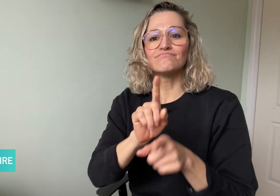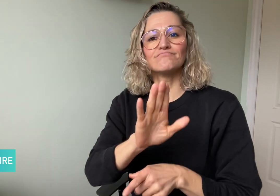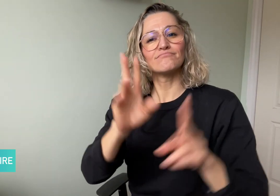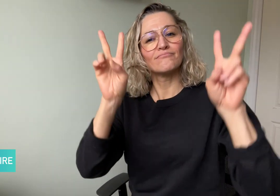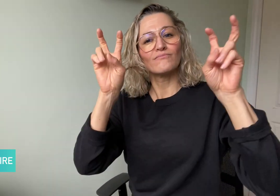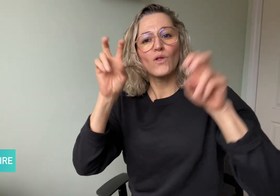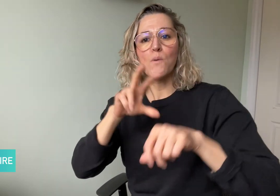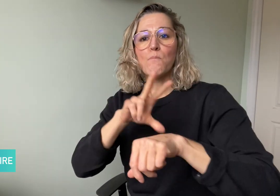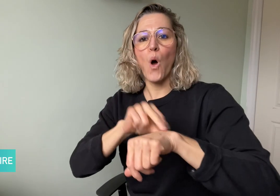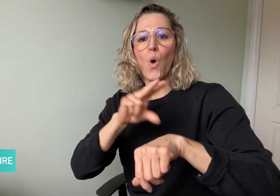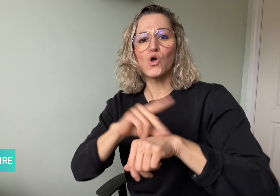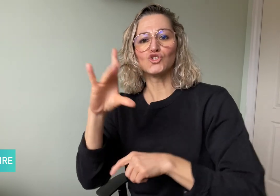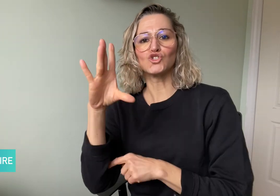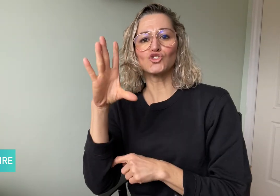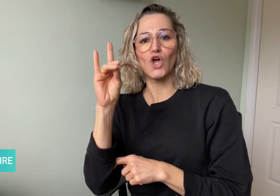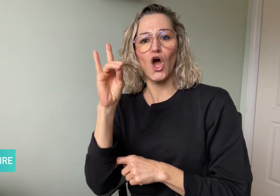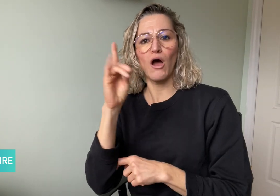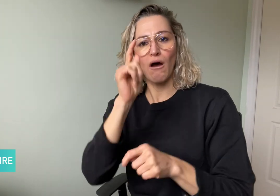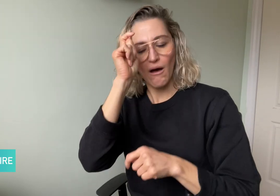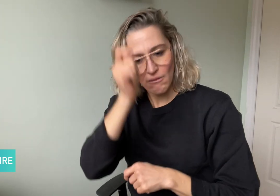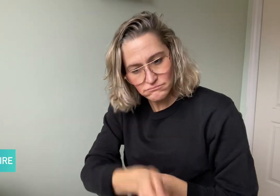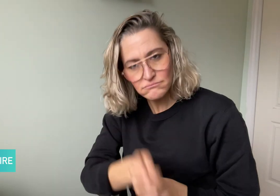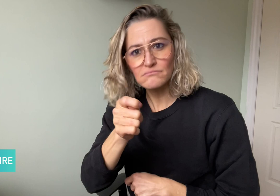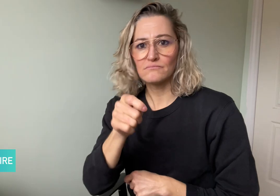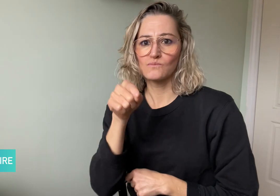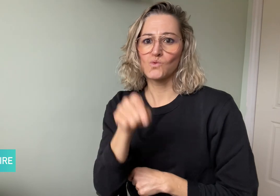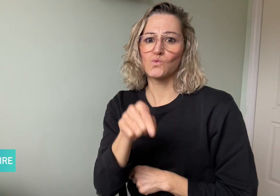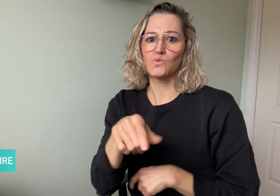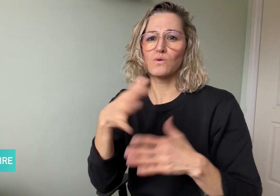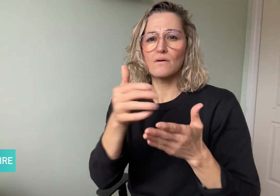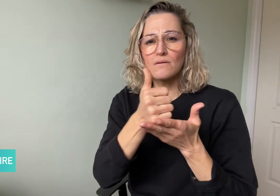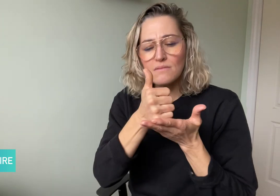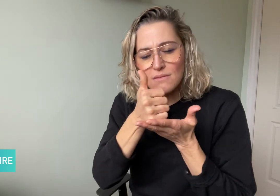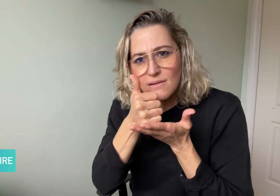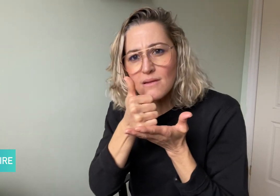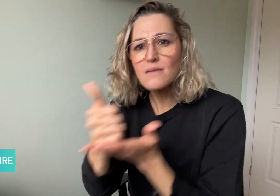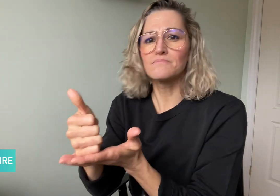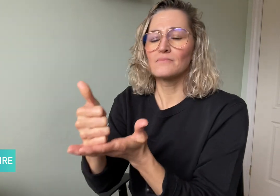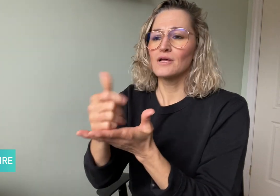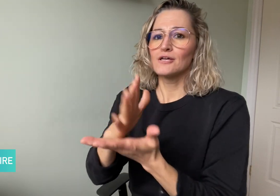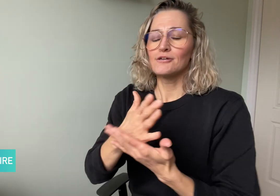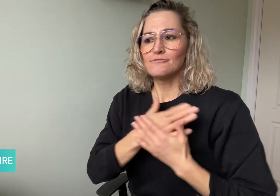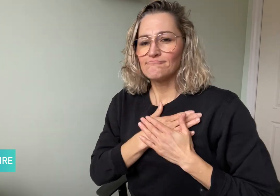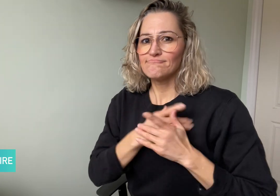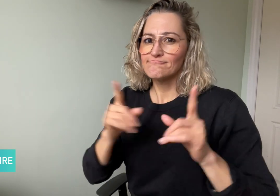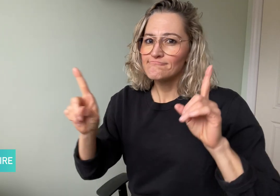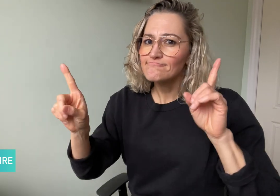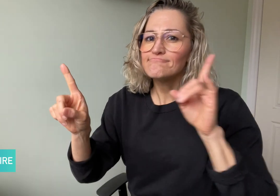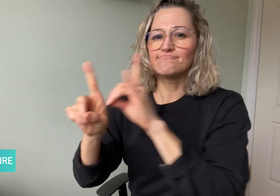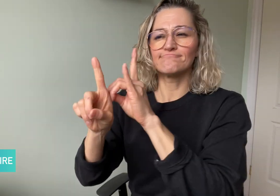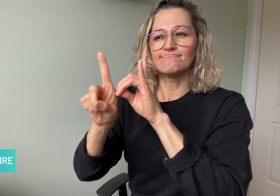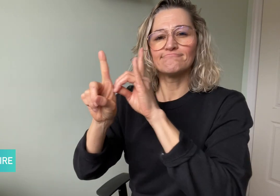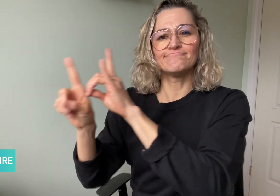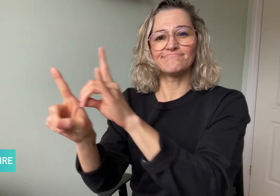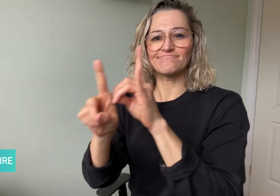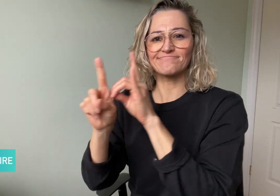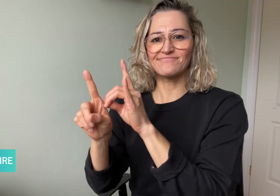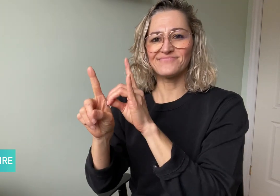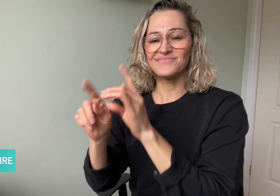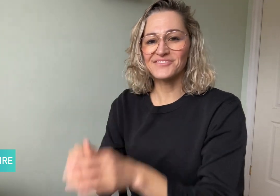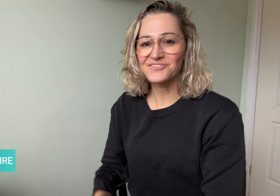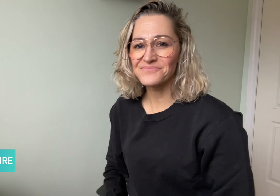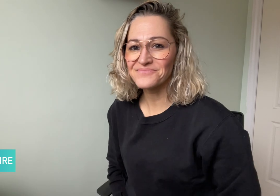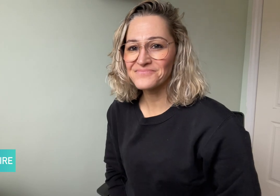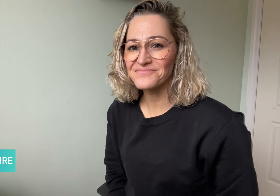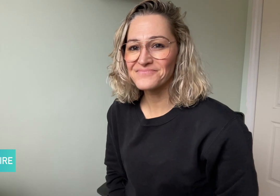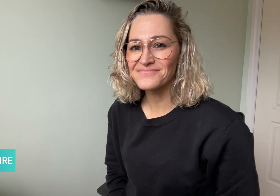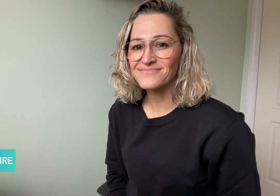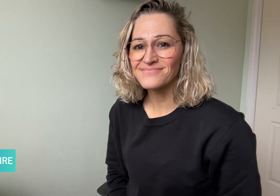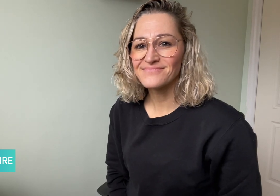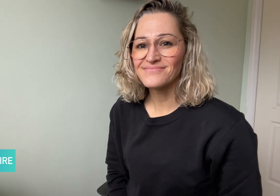Max was given the title "Honorary Police Dog" for their help and loyalty.